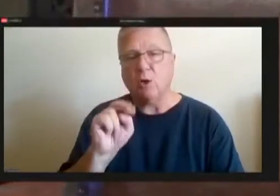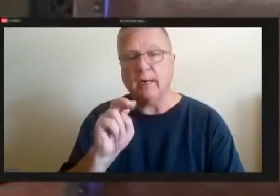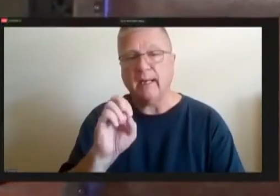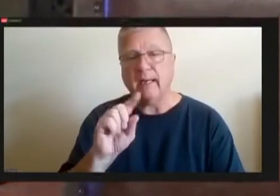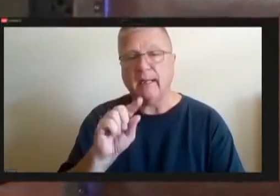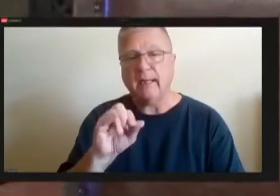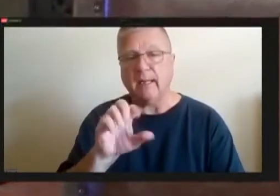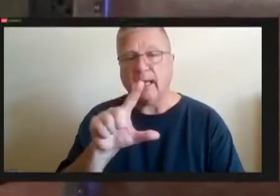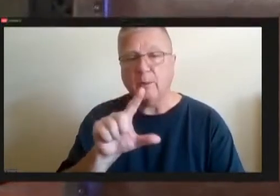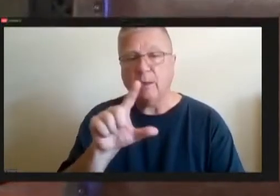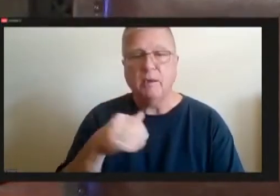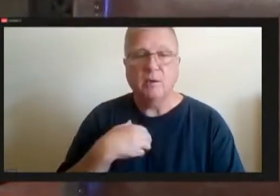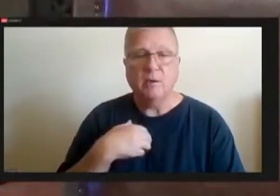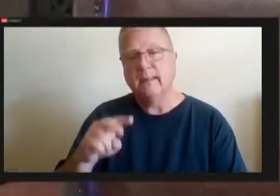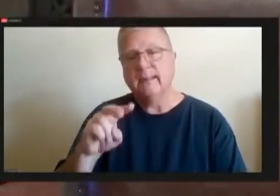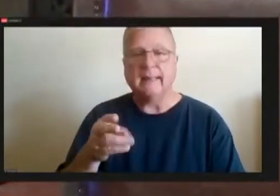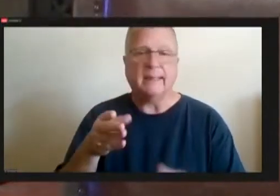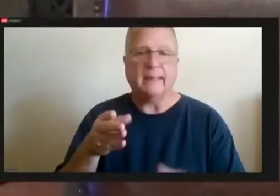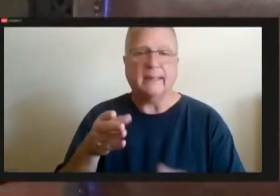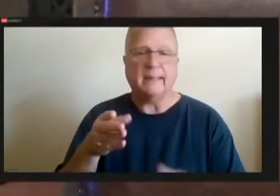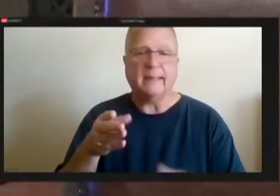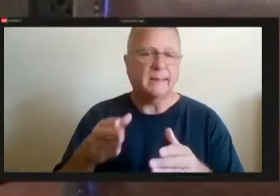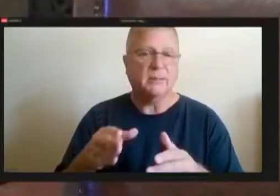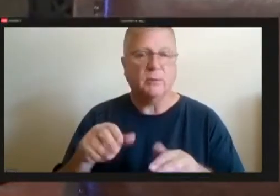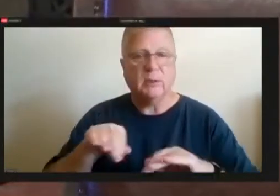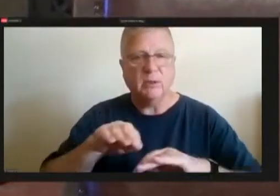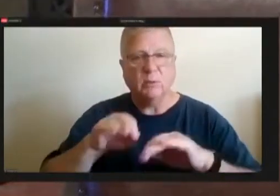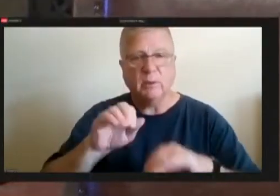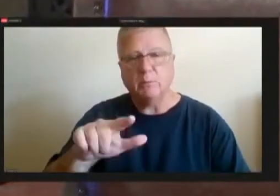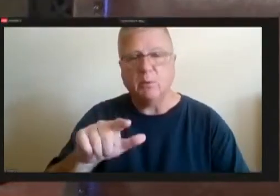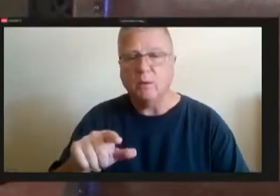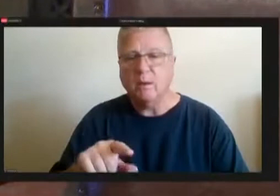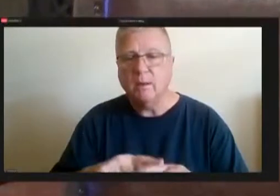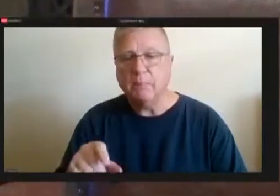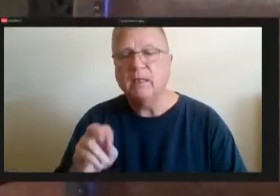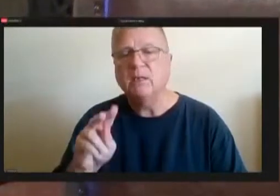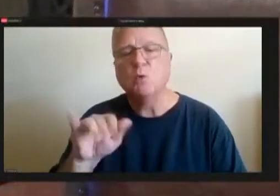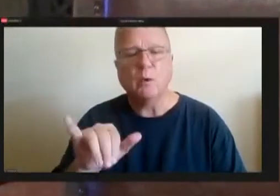Second Street swimming pool but its arms people, we have the playground there we have the ballpark,